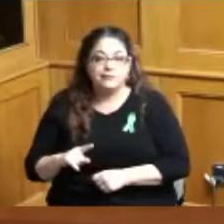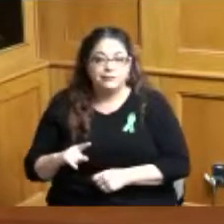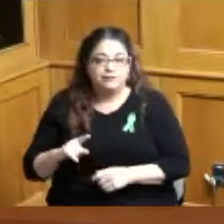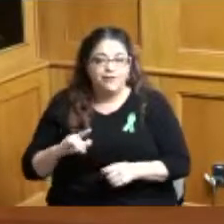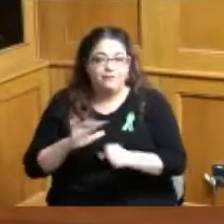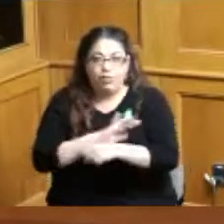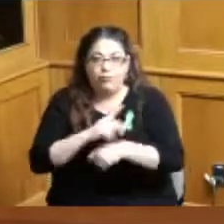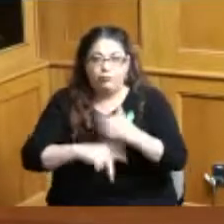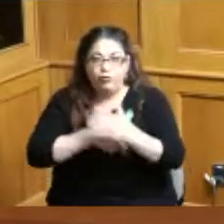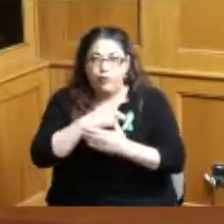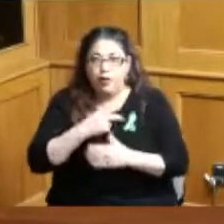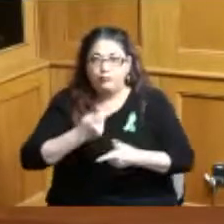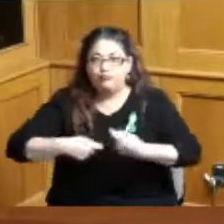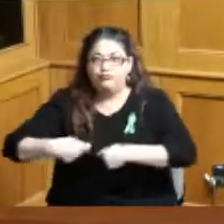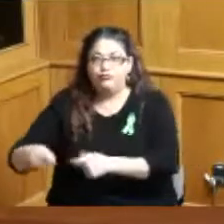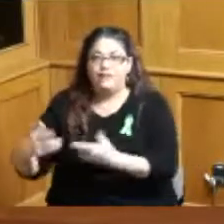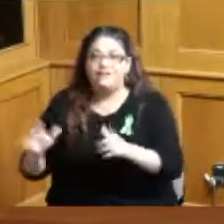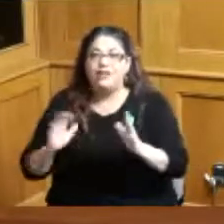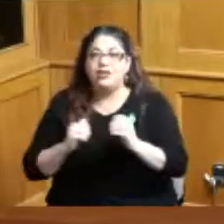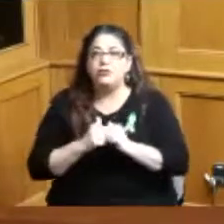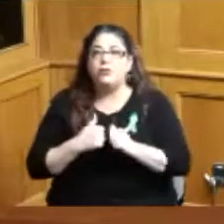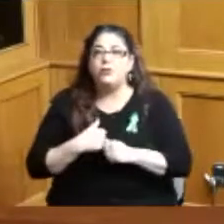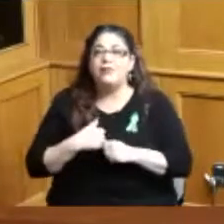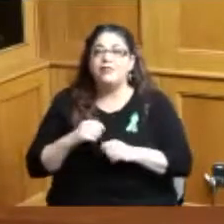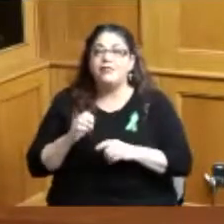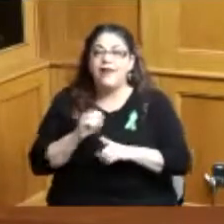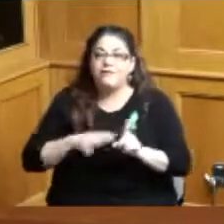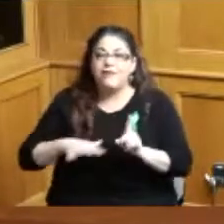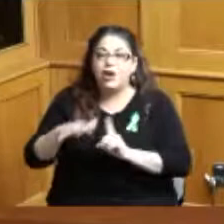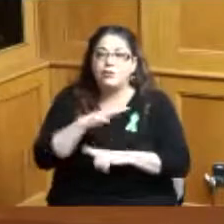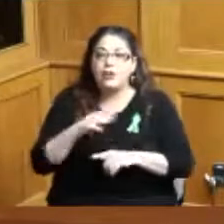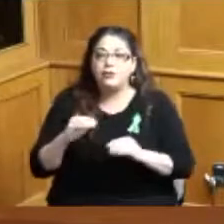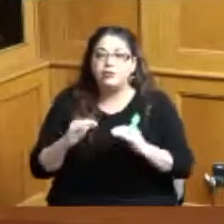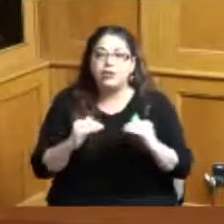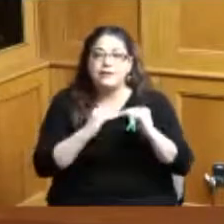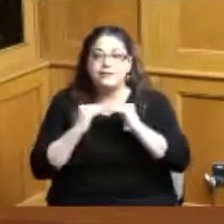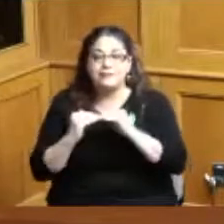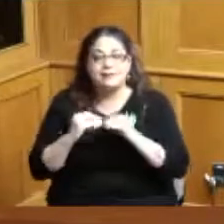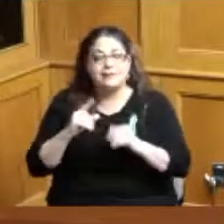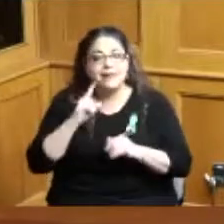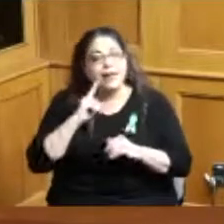within priority environmental justice areas in the county in a minority community so it was really